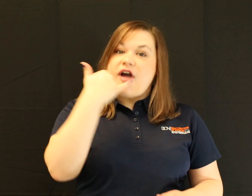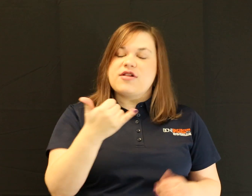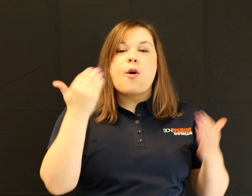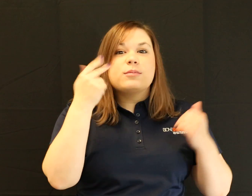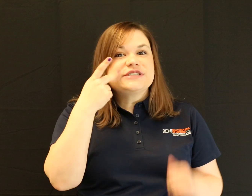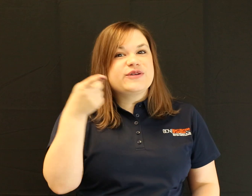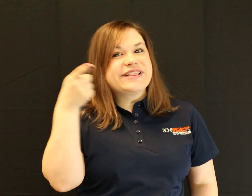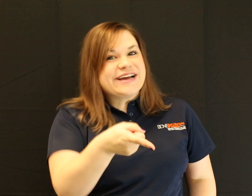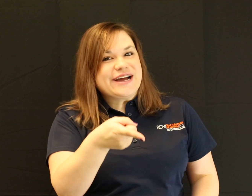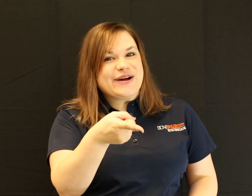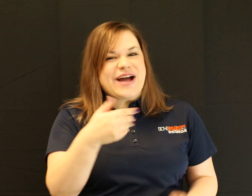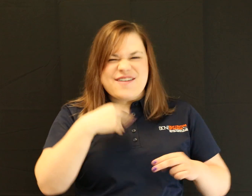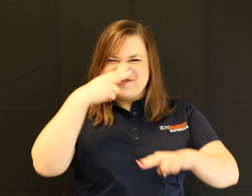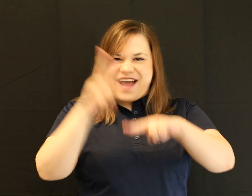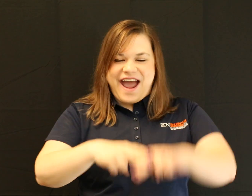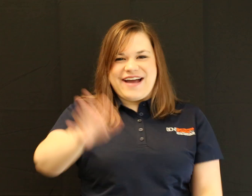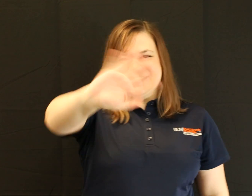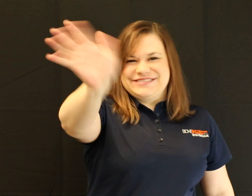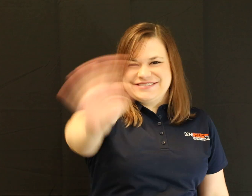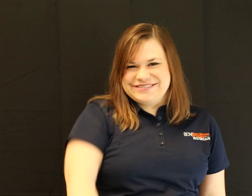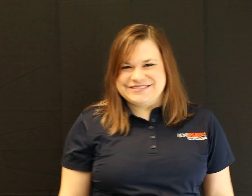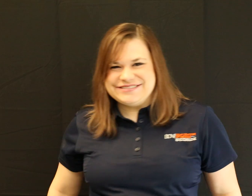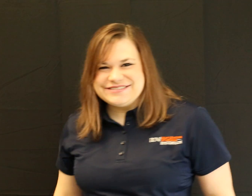Hope to see you there!